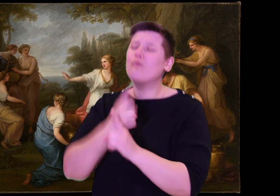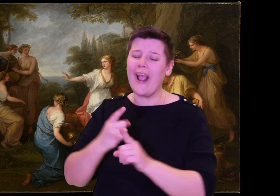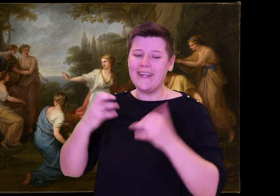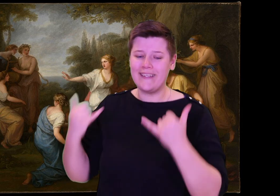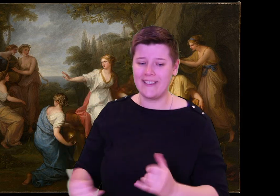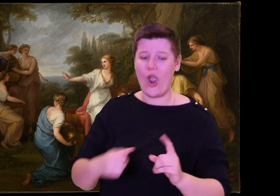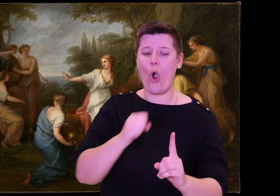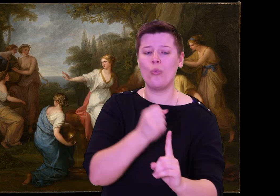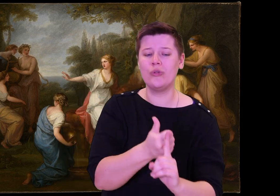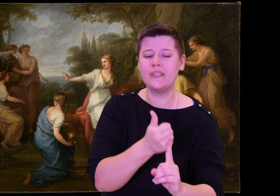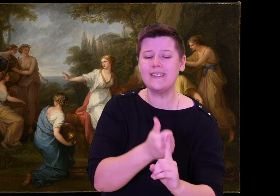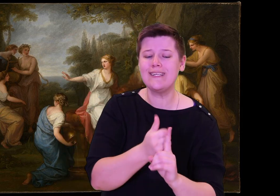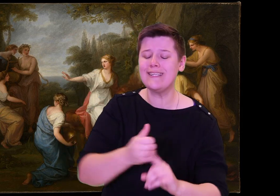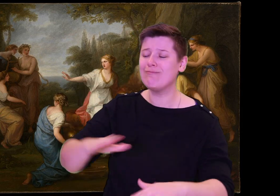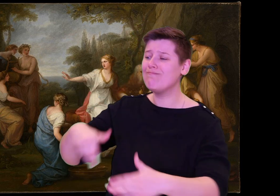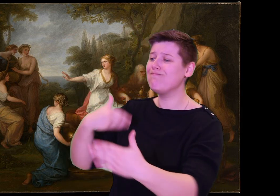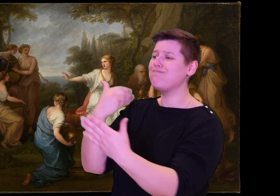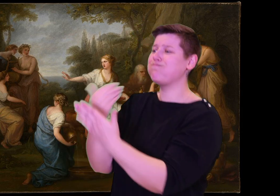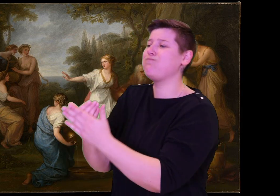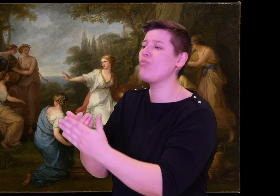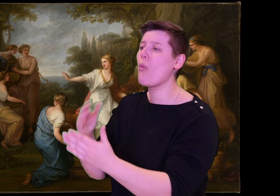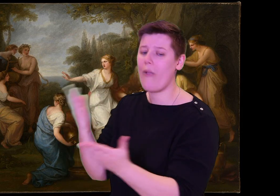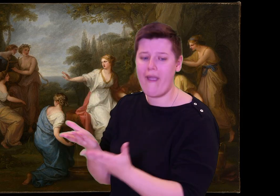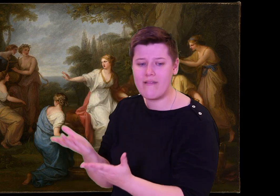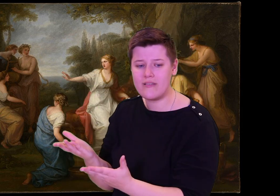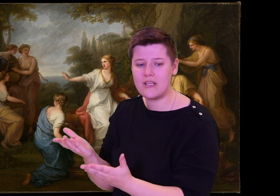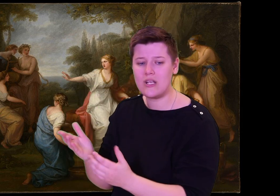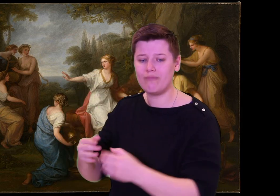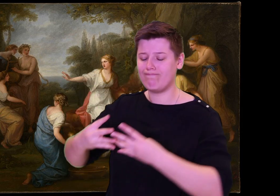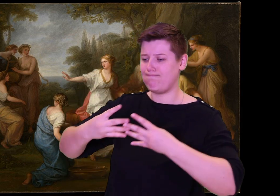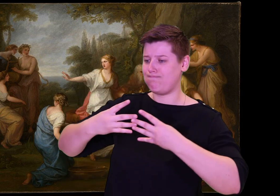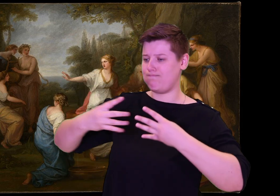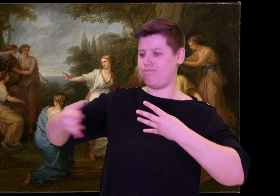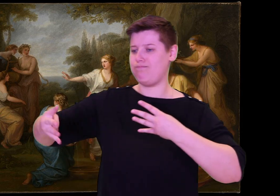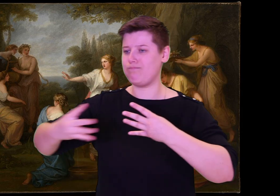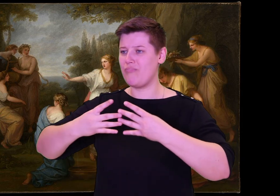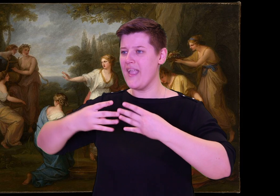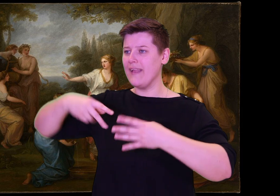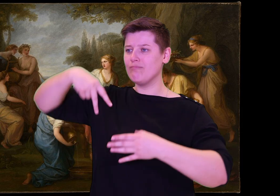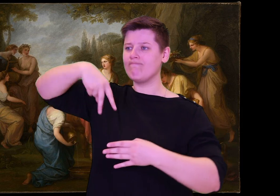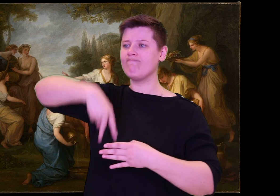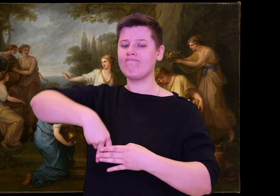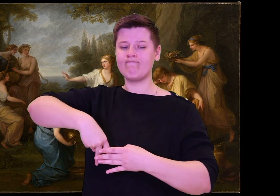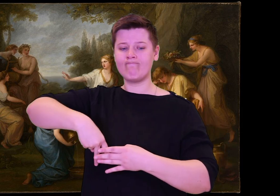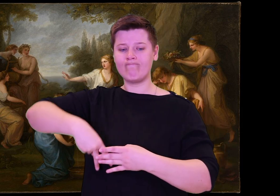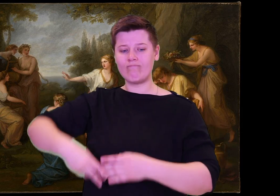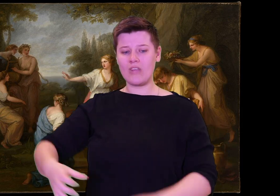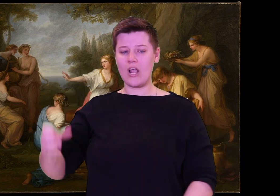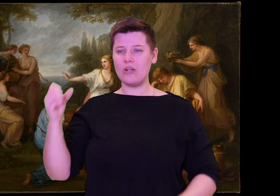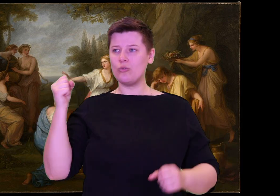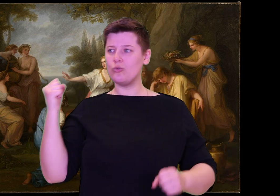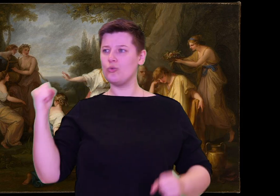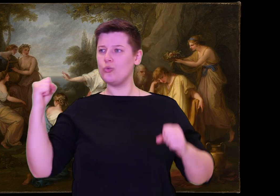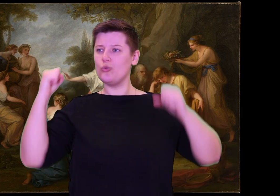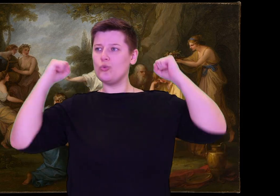Athena said in outrage, "This is monstrous! You need Odysseus to come back home and